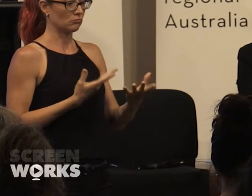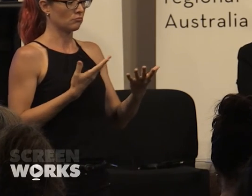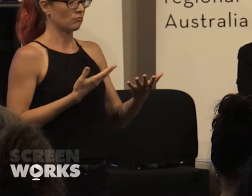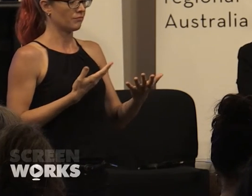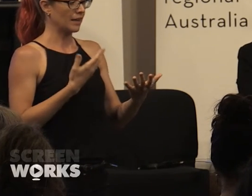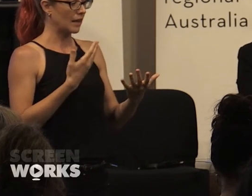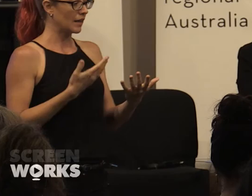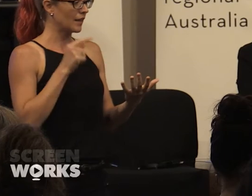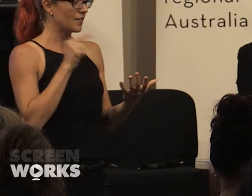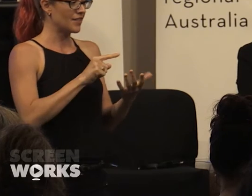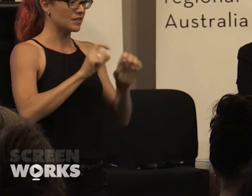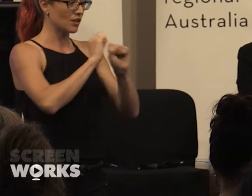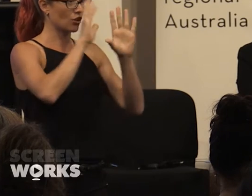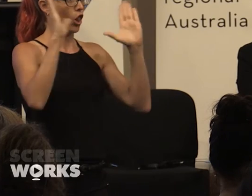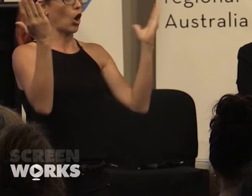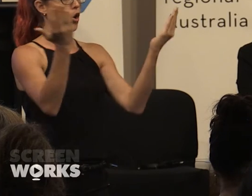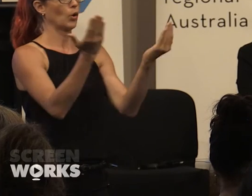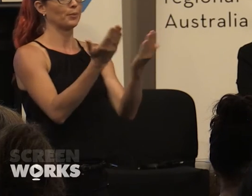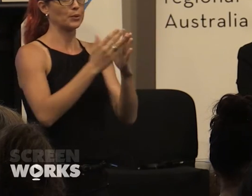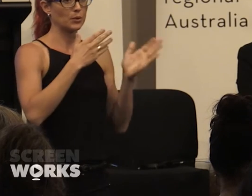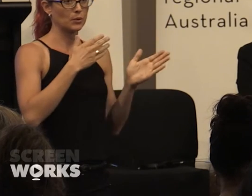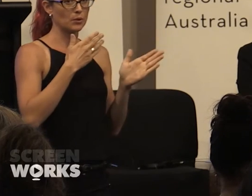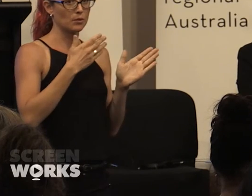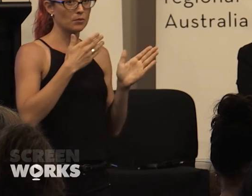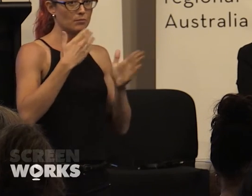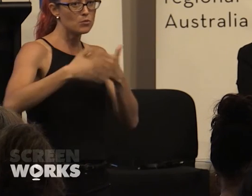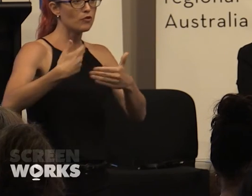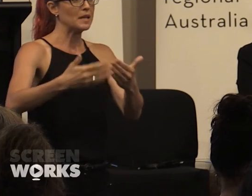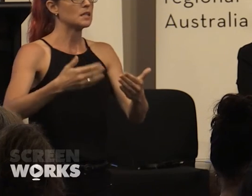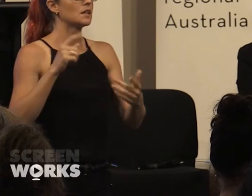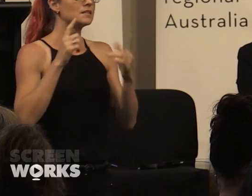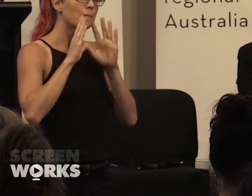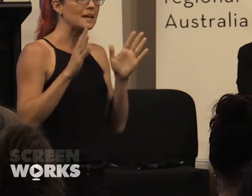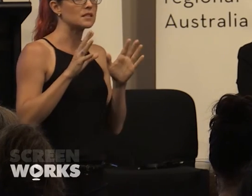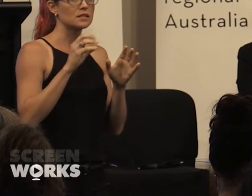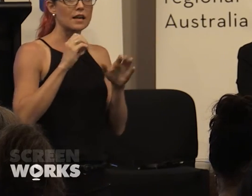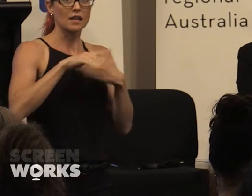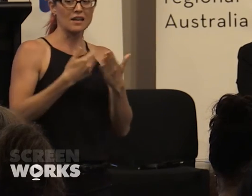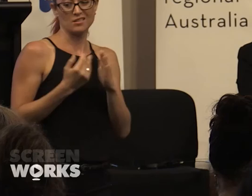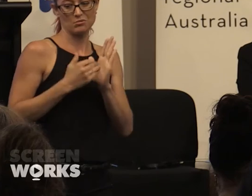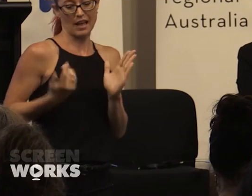global movement - it's amazing that it's taken this time for it to happen since it